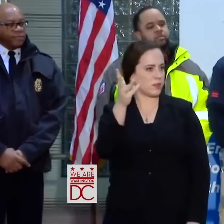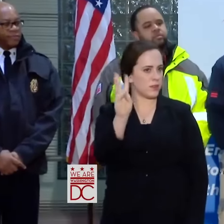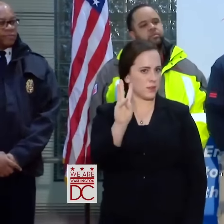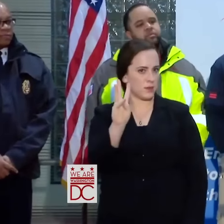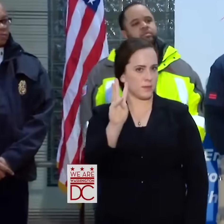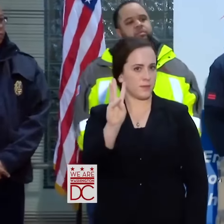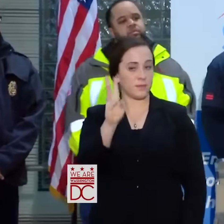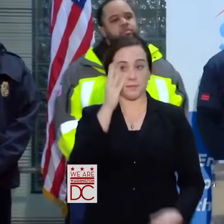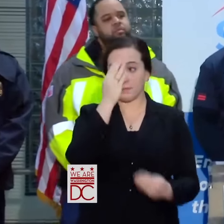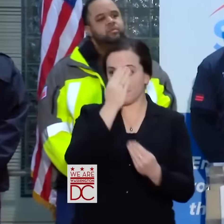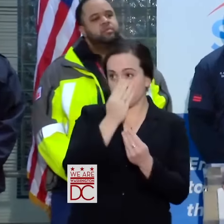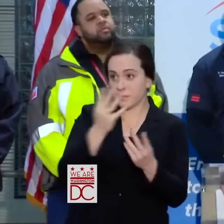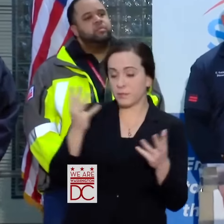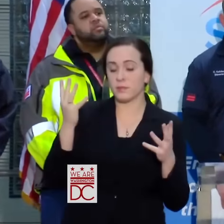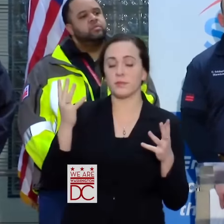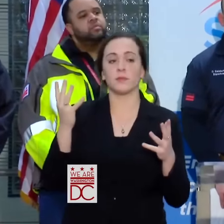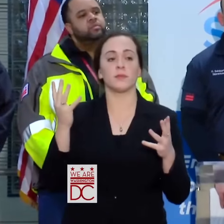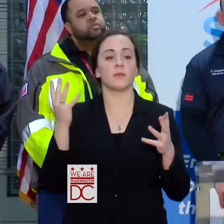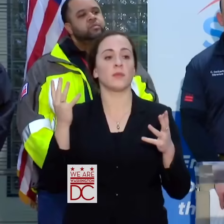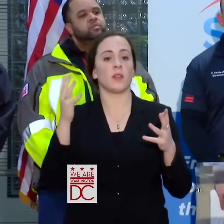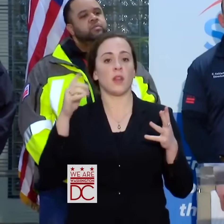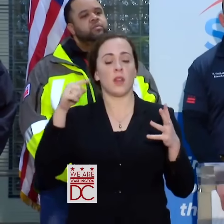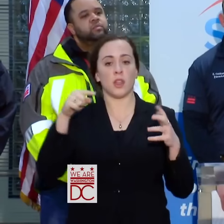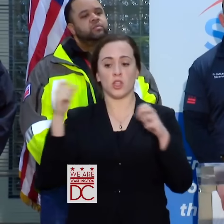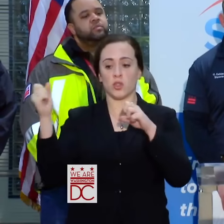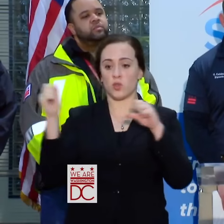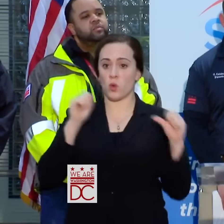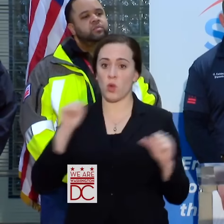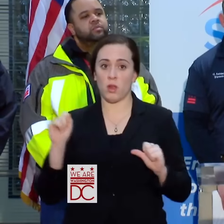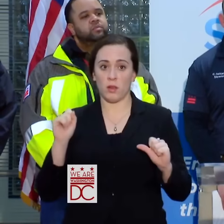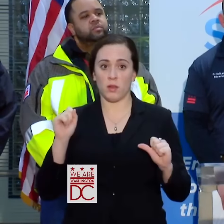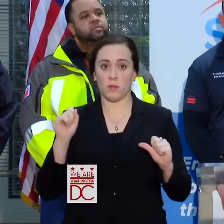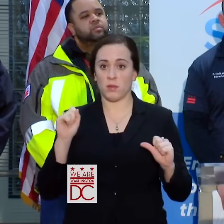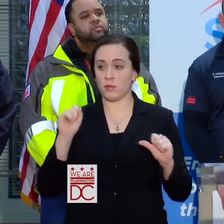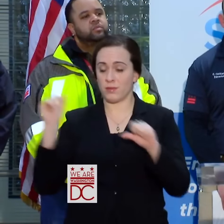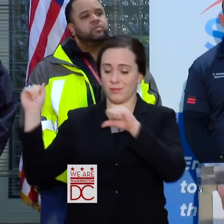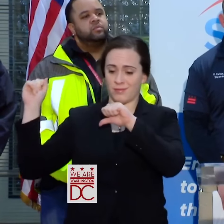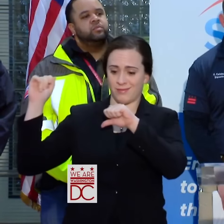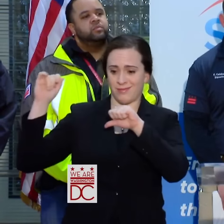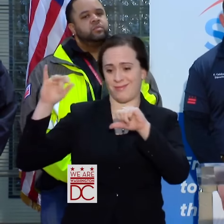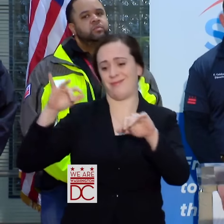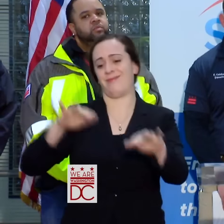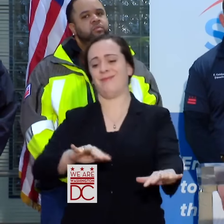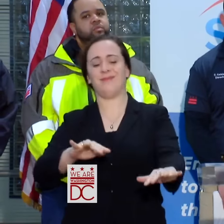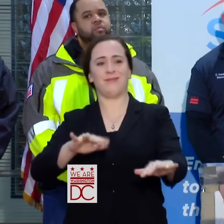LET ME SAY THAT THE STORM HAS DESCENDED ON THE DISTRICT AS WE THOUGHT IT WOULD.